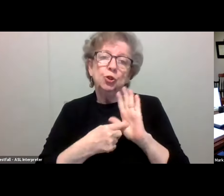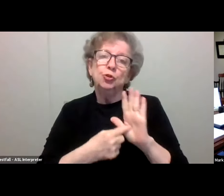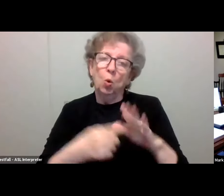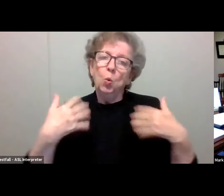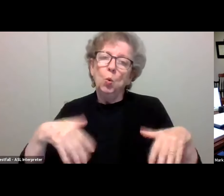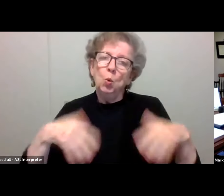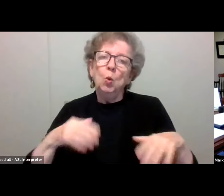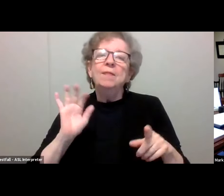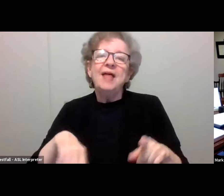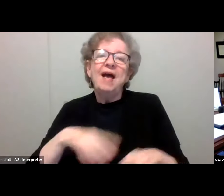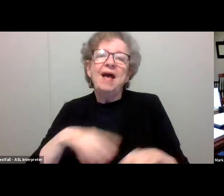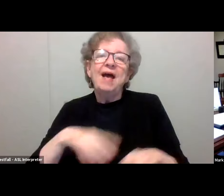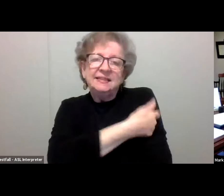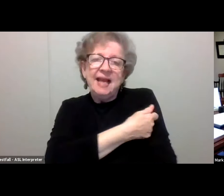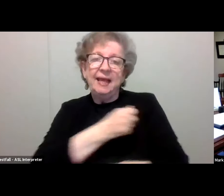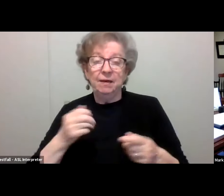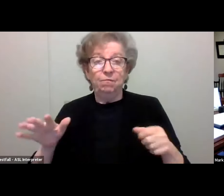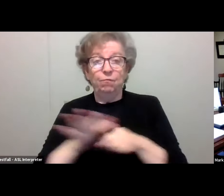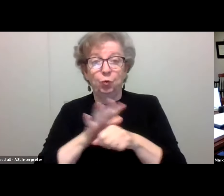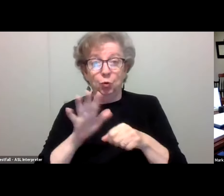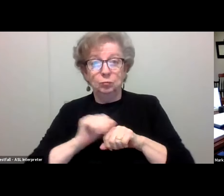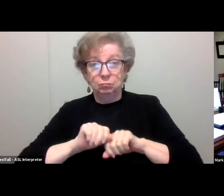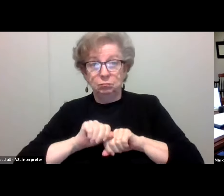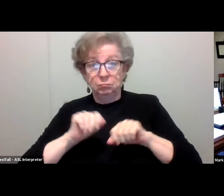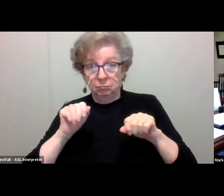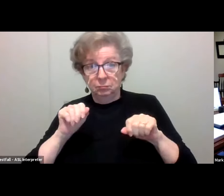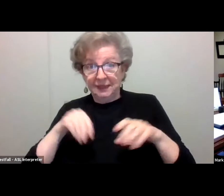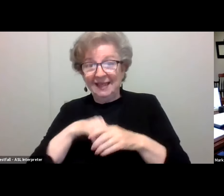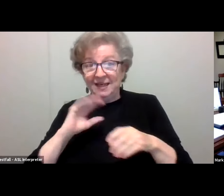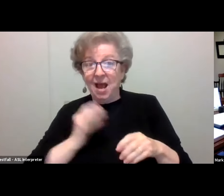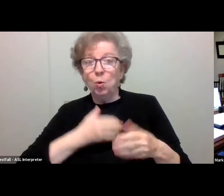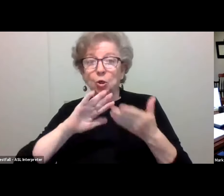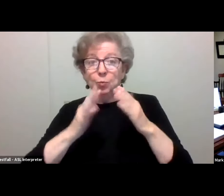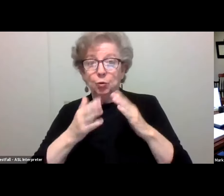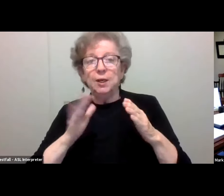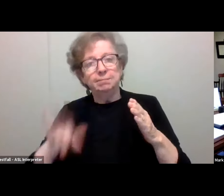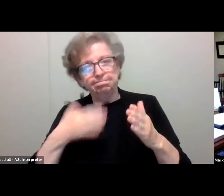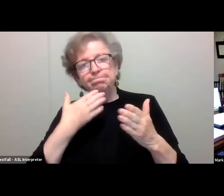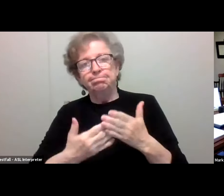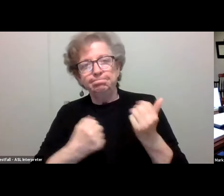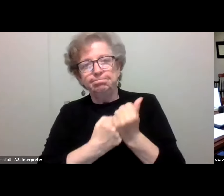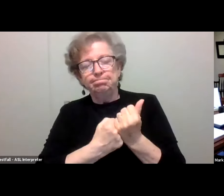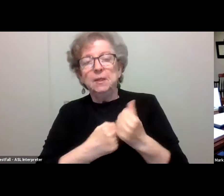in a highly vaccinated community such as ours. We're gonna post a link to this data and article online.